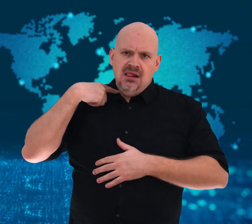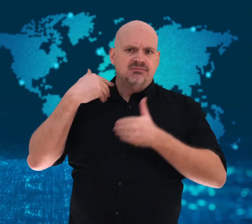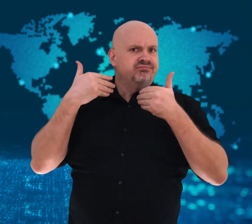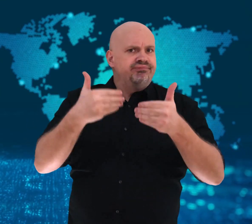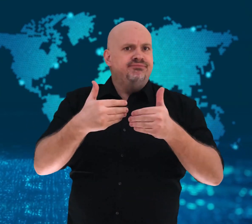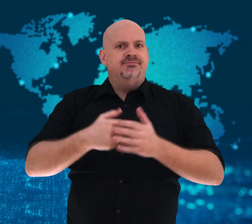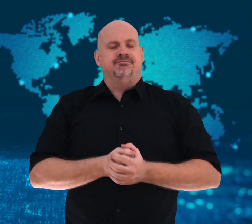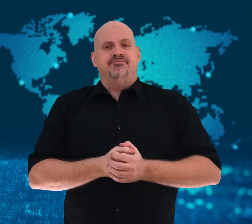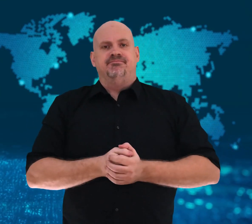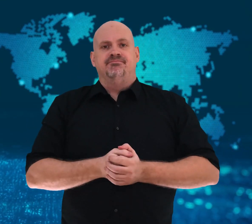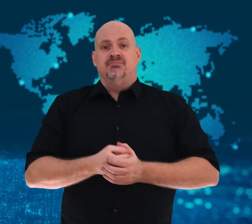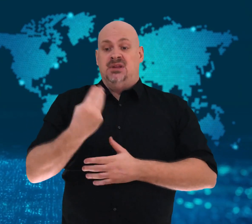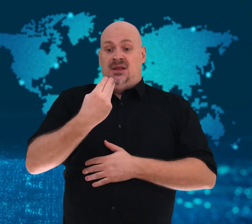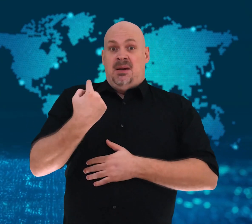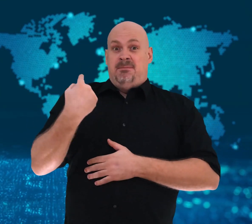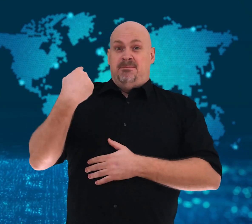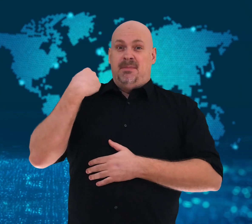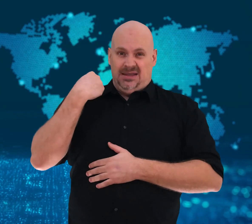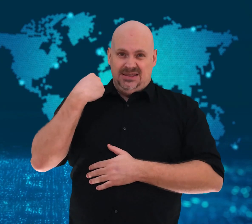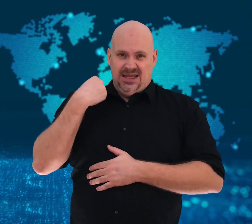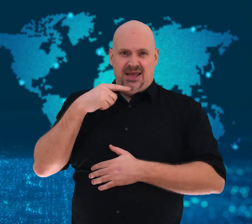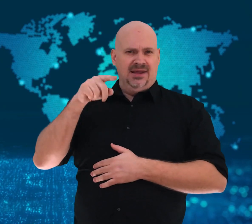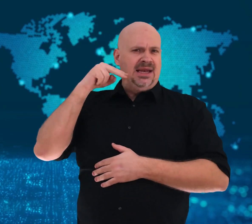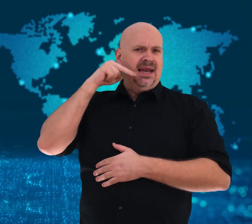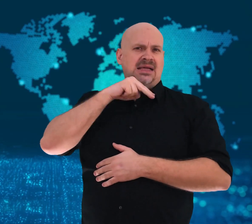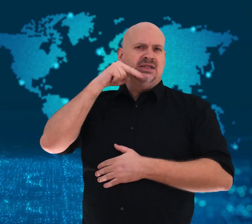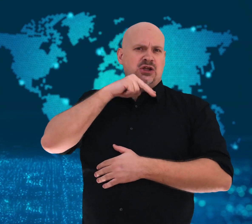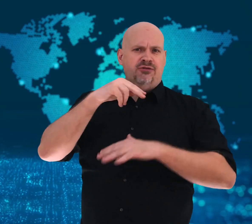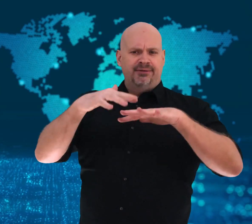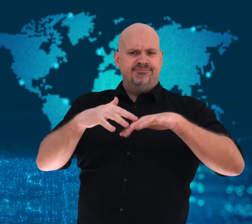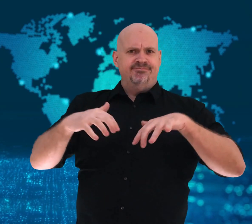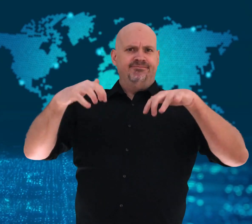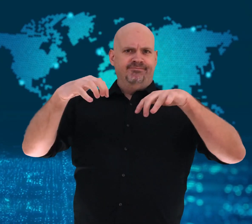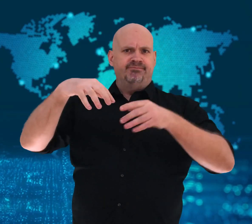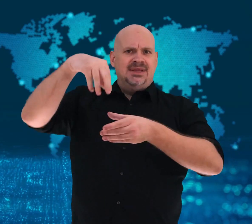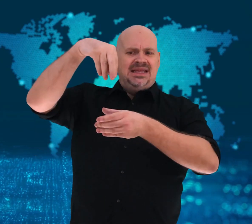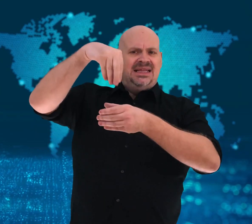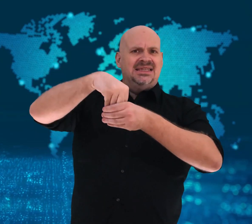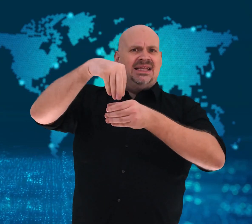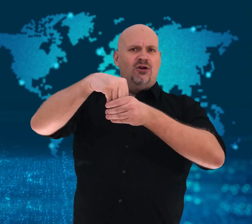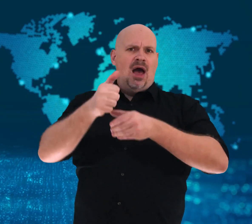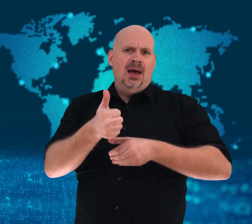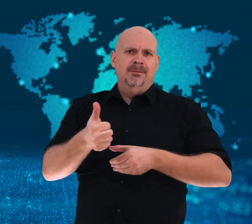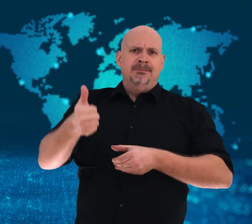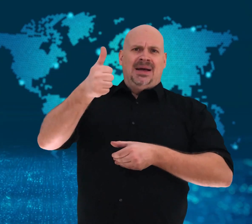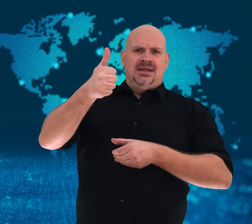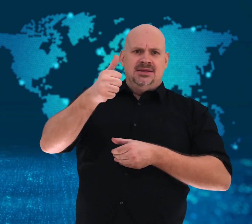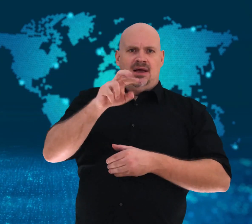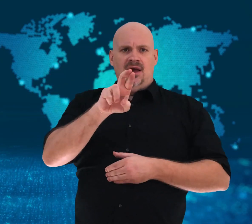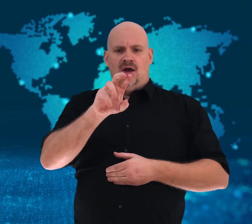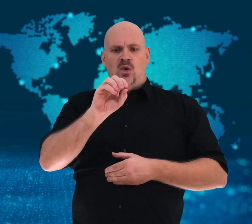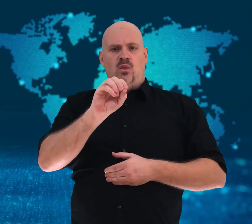Nigeria’s interior minister, Rauf Aregbesola,